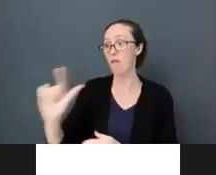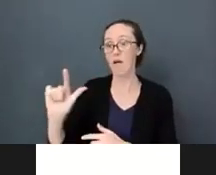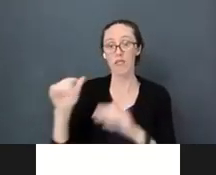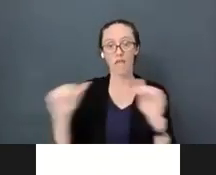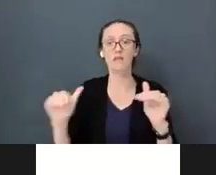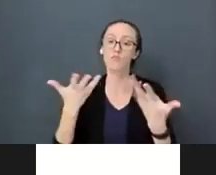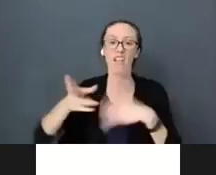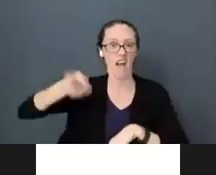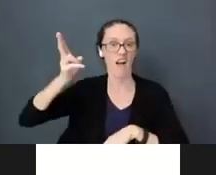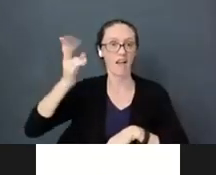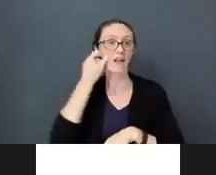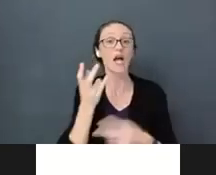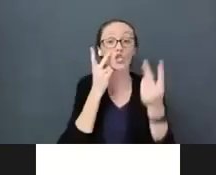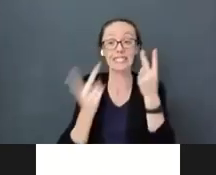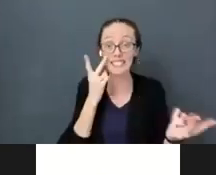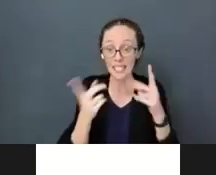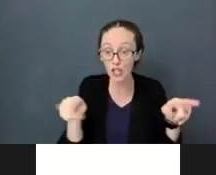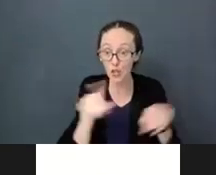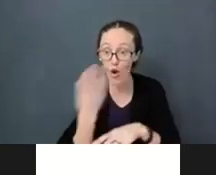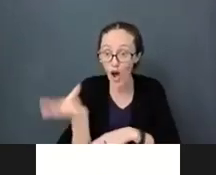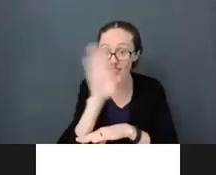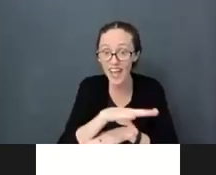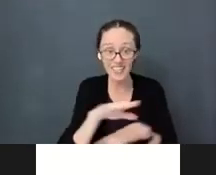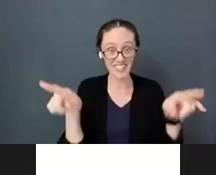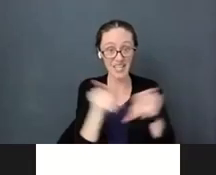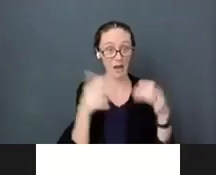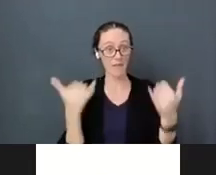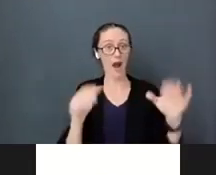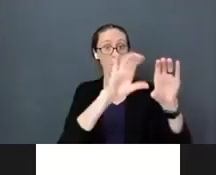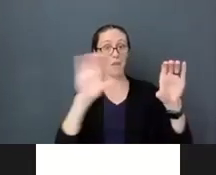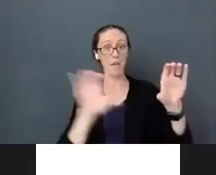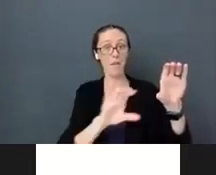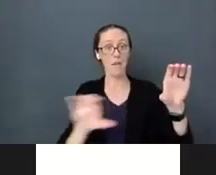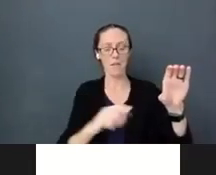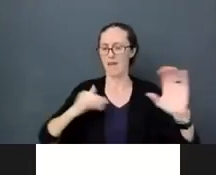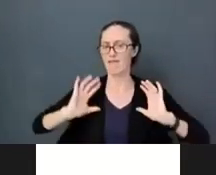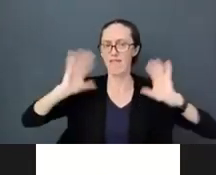could have seen you all like this, I would have been fine. But just me talking to a screen I’m